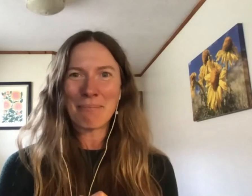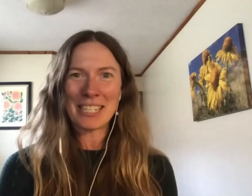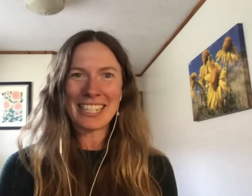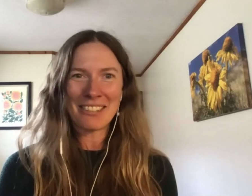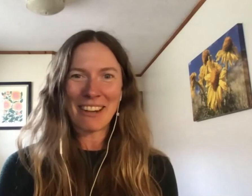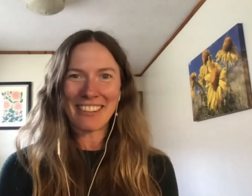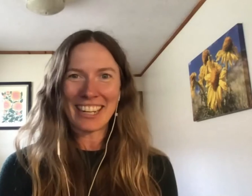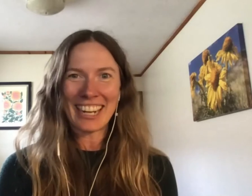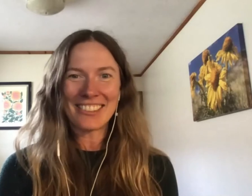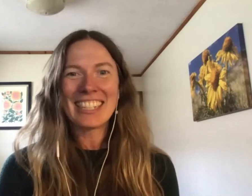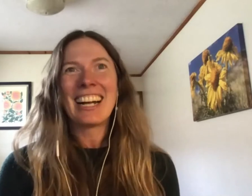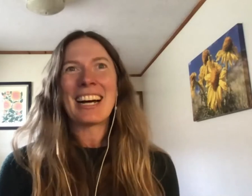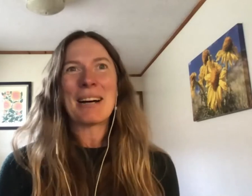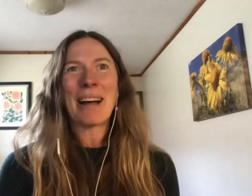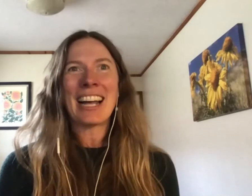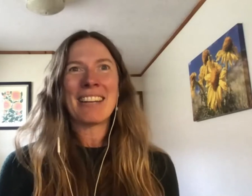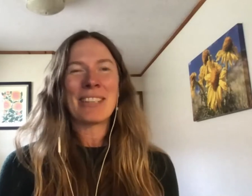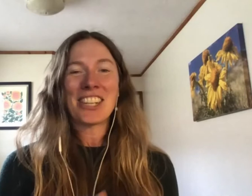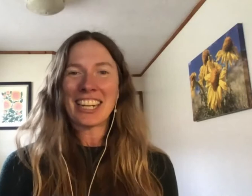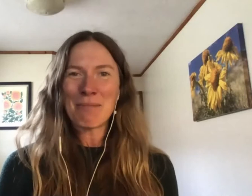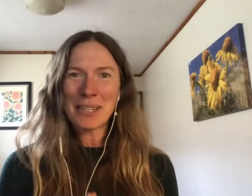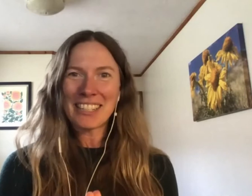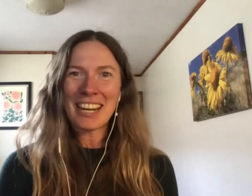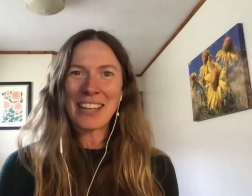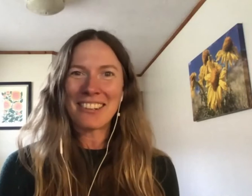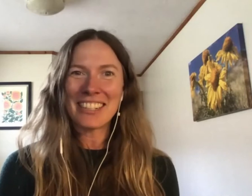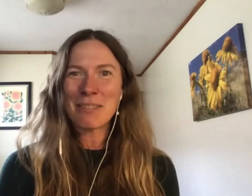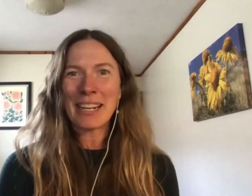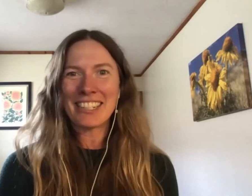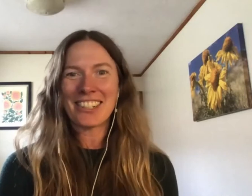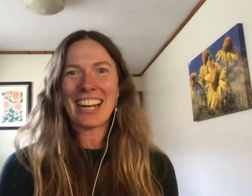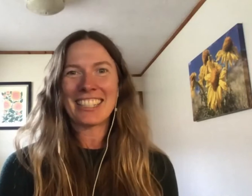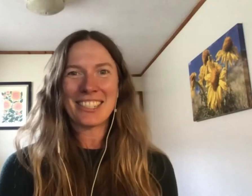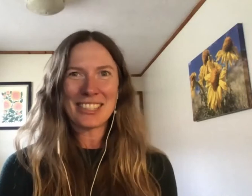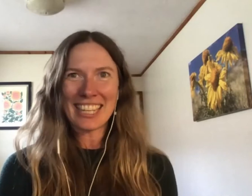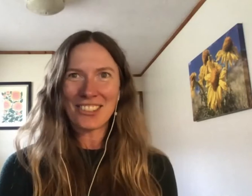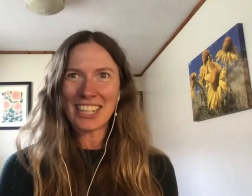much-needed rain right now. I'm Jana Hemphill and I'm the Outreach Manager at Deschutes Land Trust